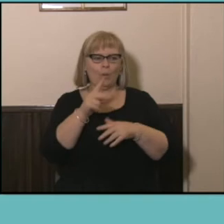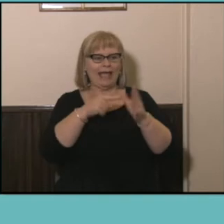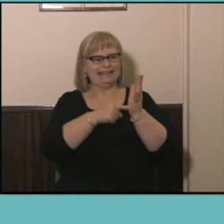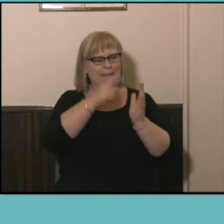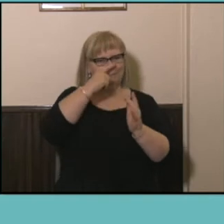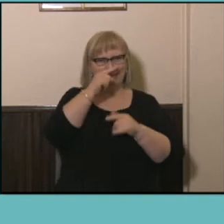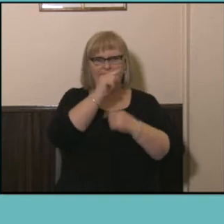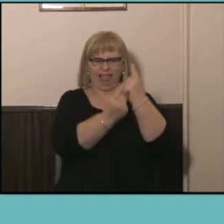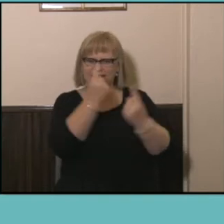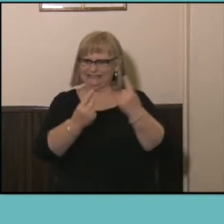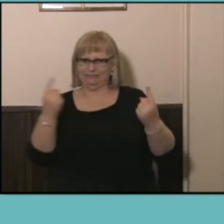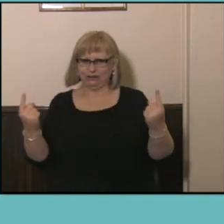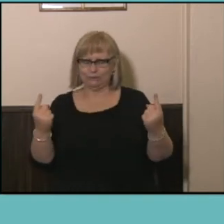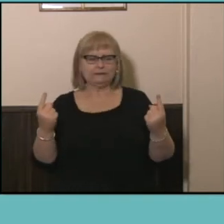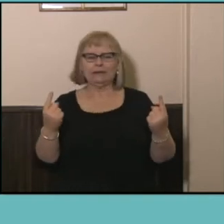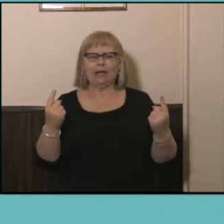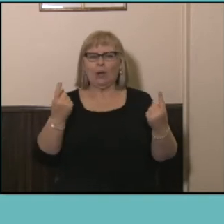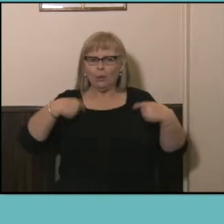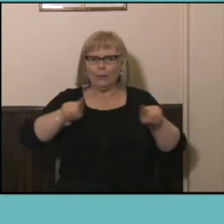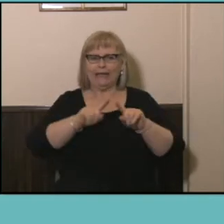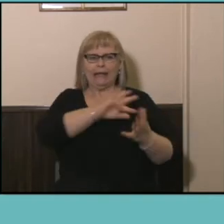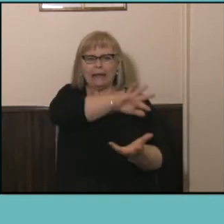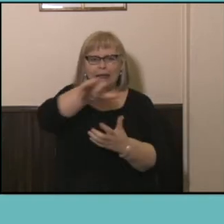because we're collecting information from households we can also look at how